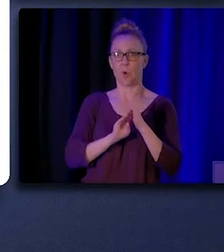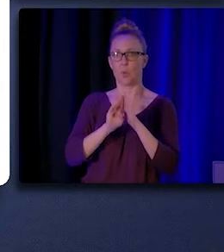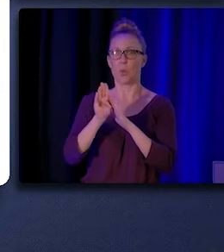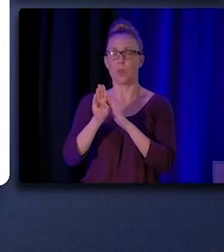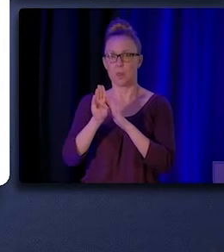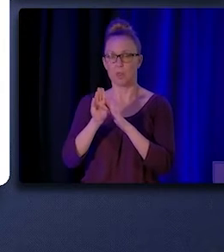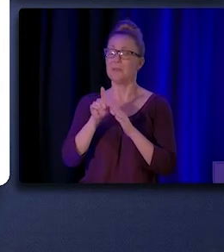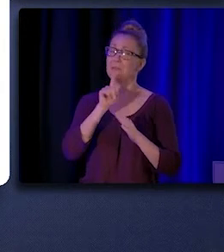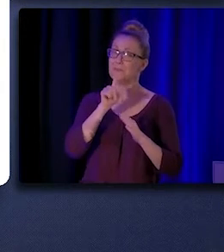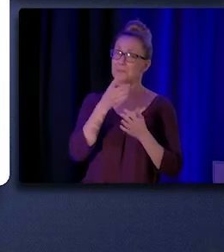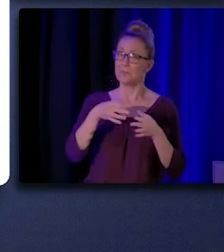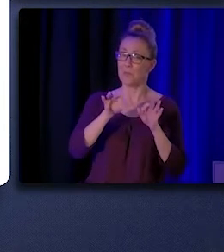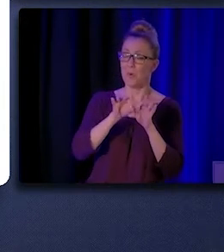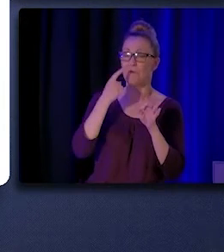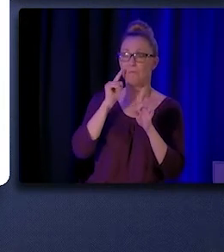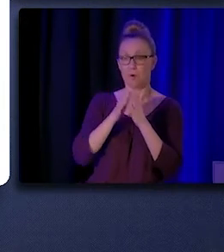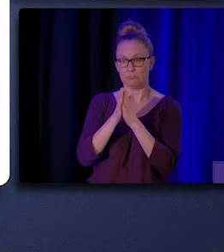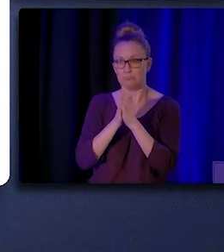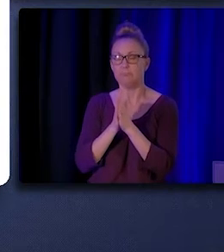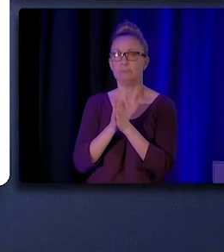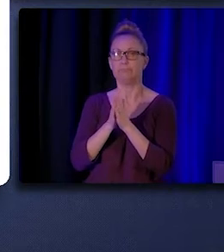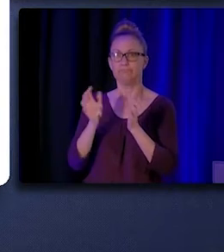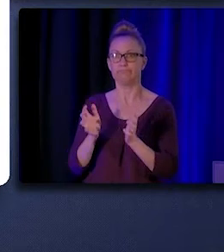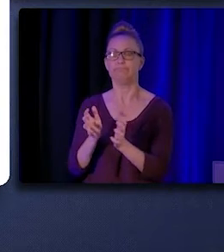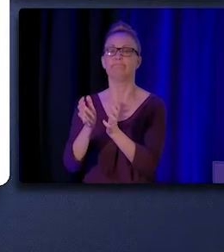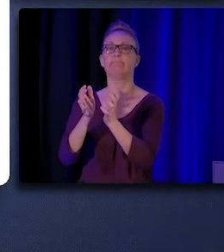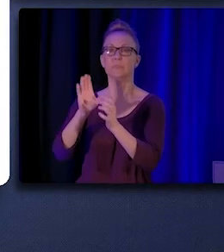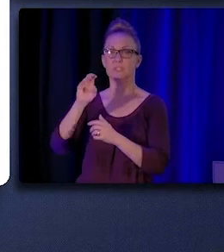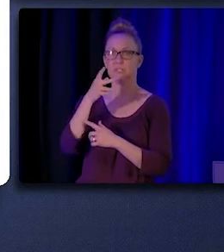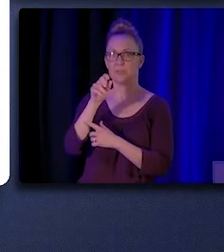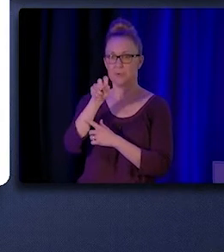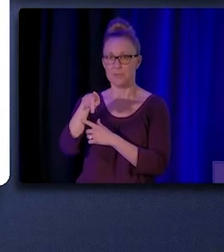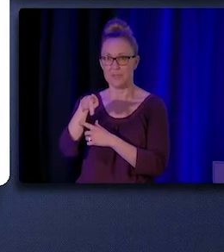in terms of incentivizing CHW/Ps to enter or remain in the profession.